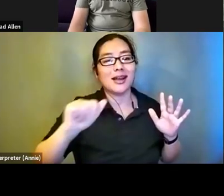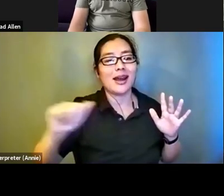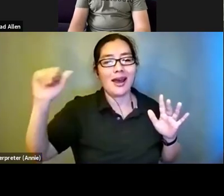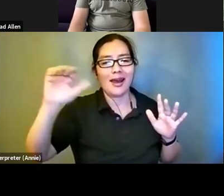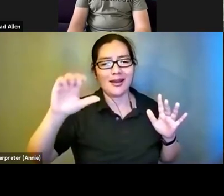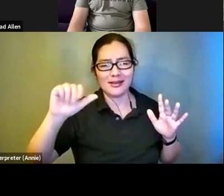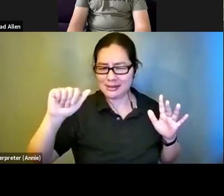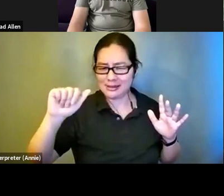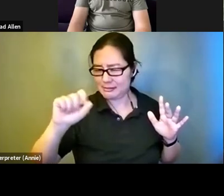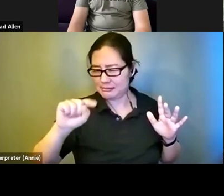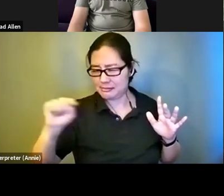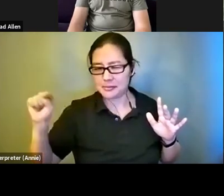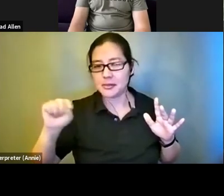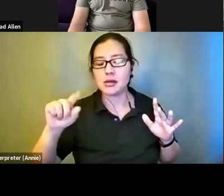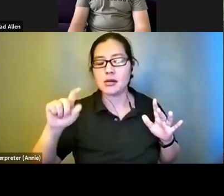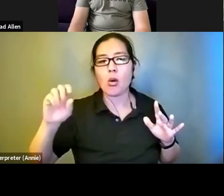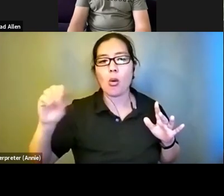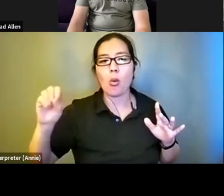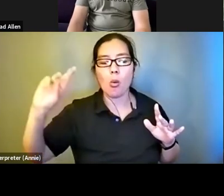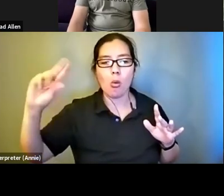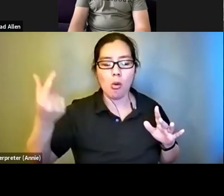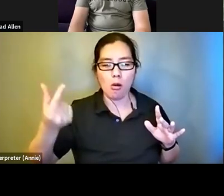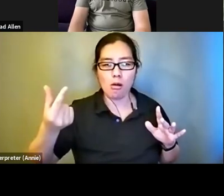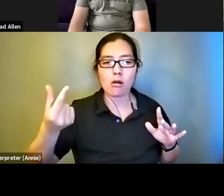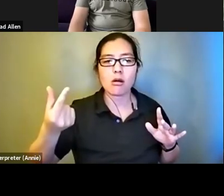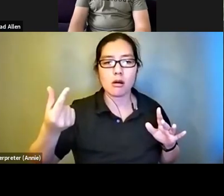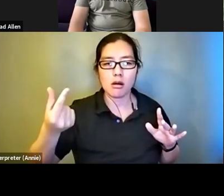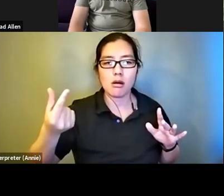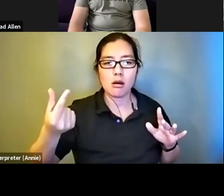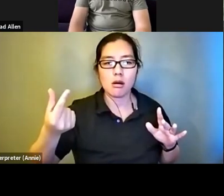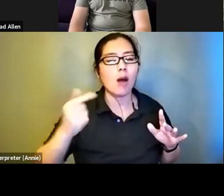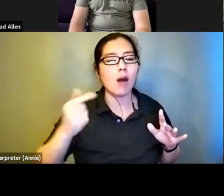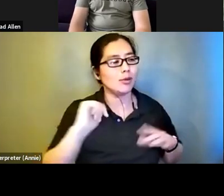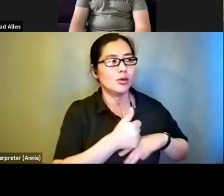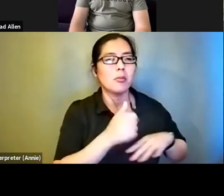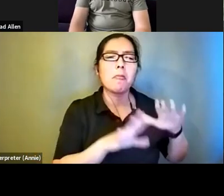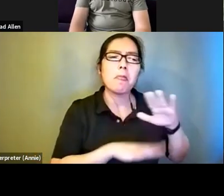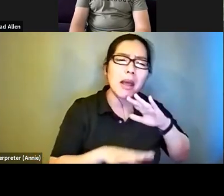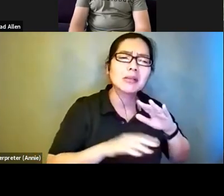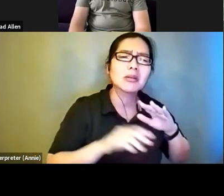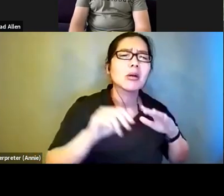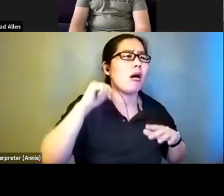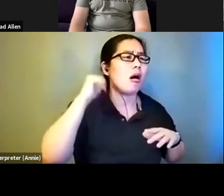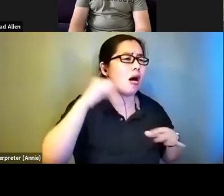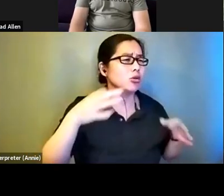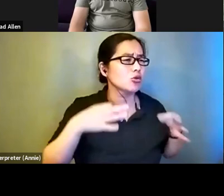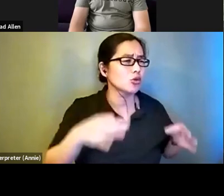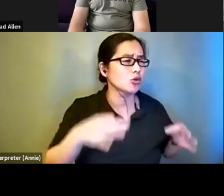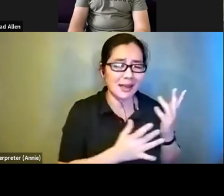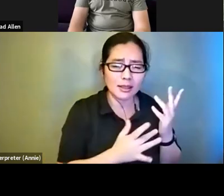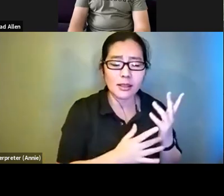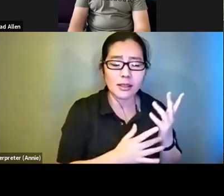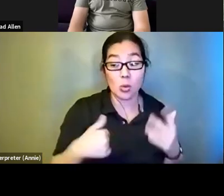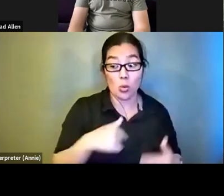hook you up with very basic audio description techniques. We at you describe have a